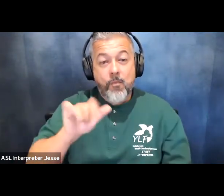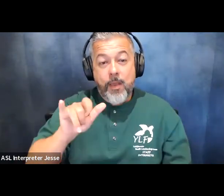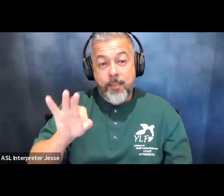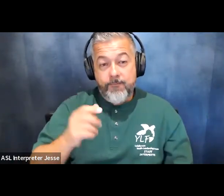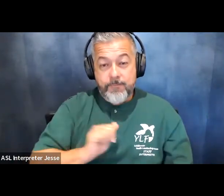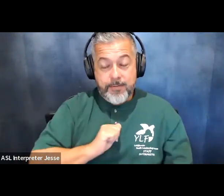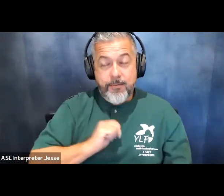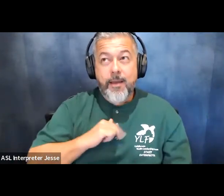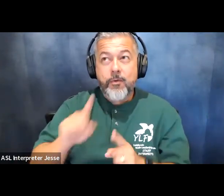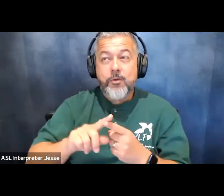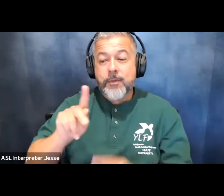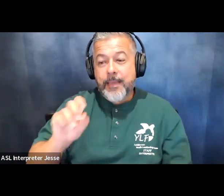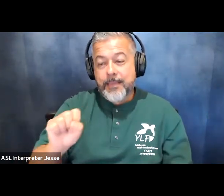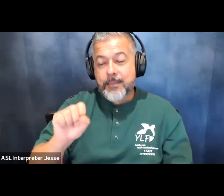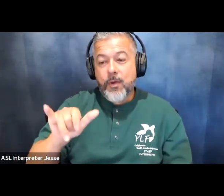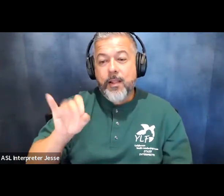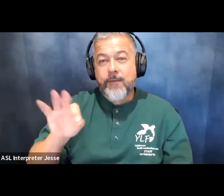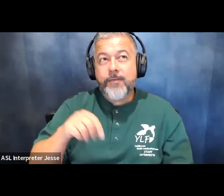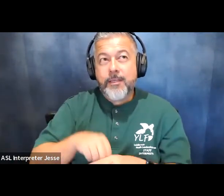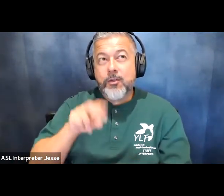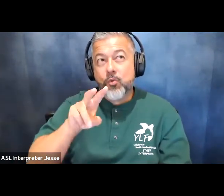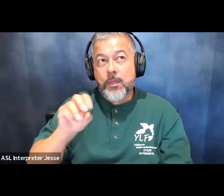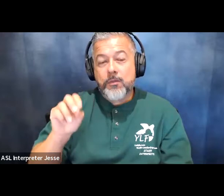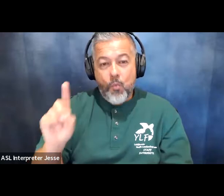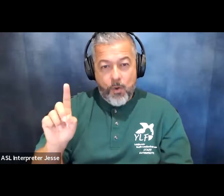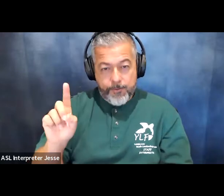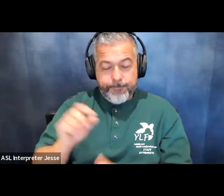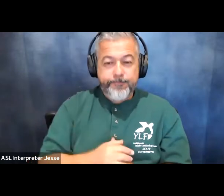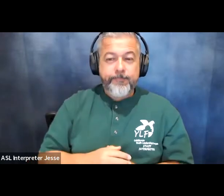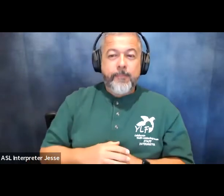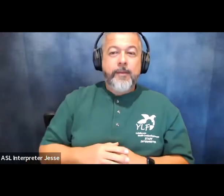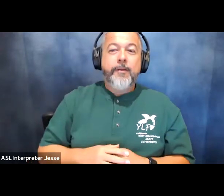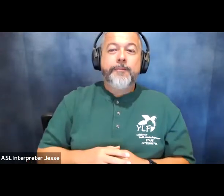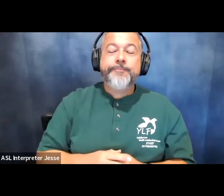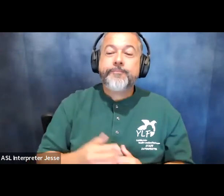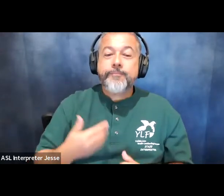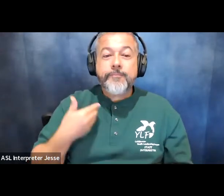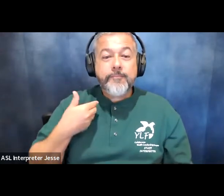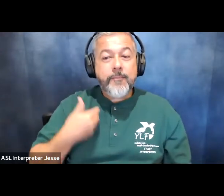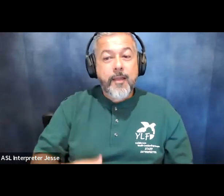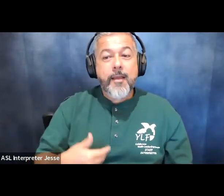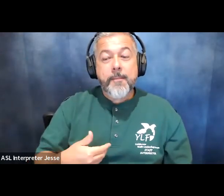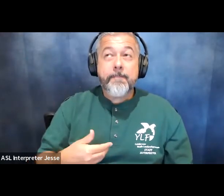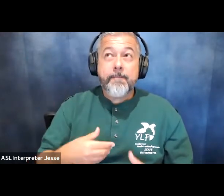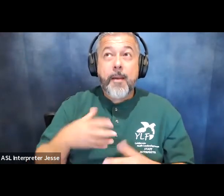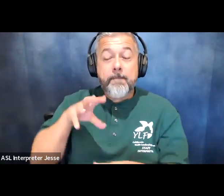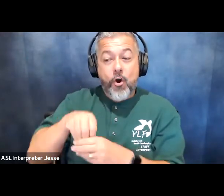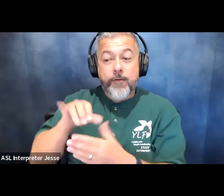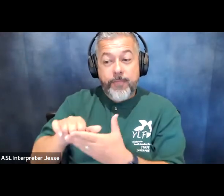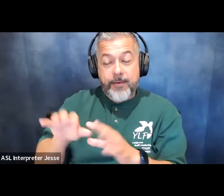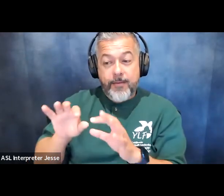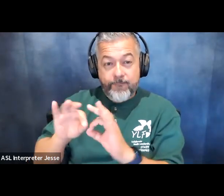kansas youth leadership forum in 2001 so uh so i i'm a part of that family as well of alumni from